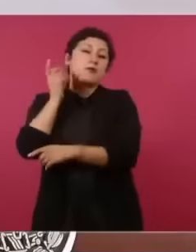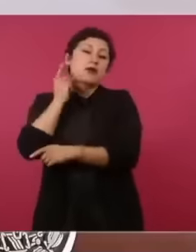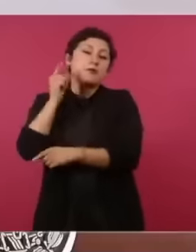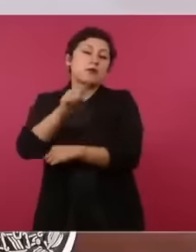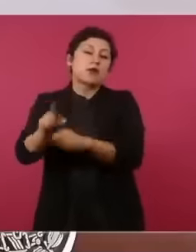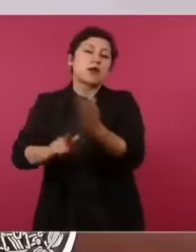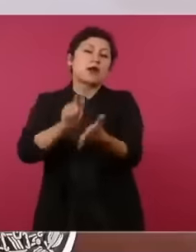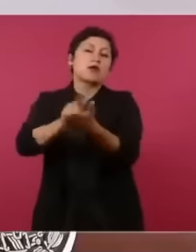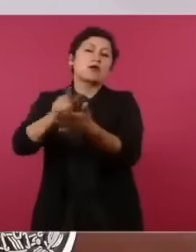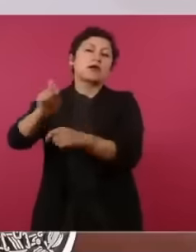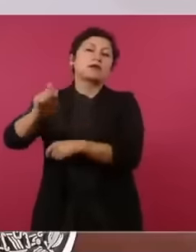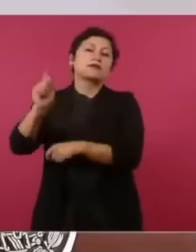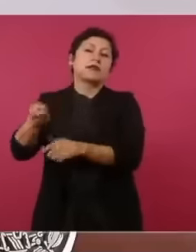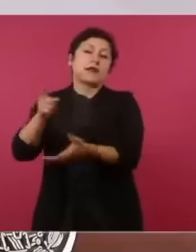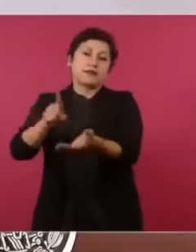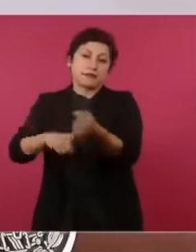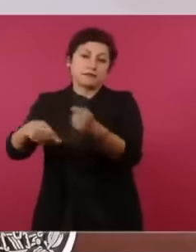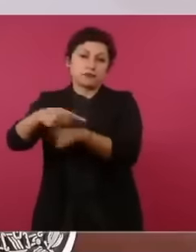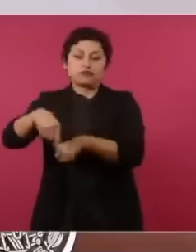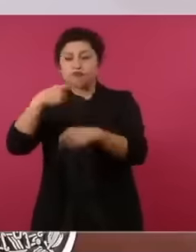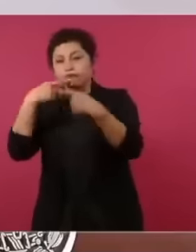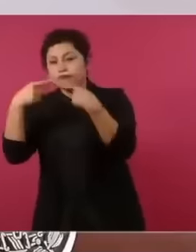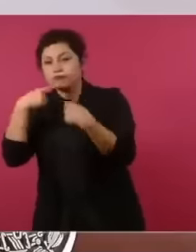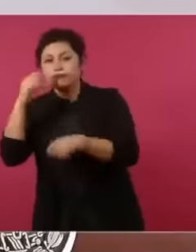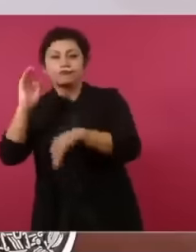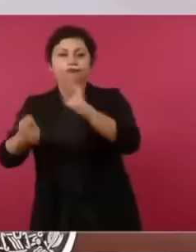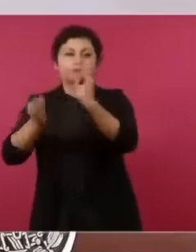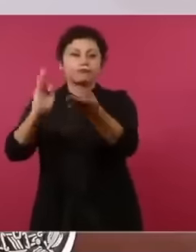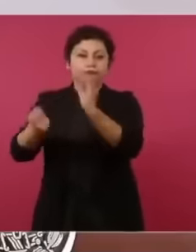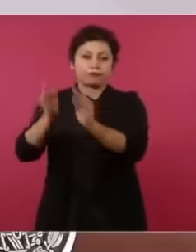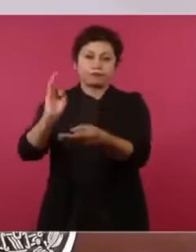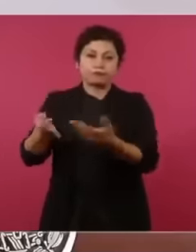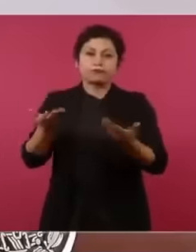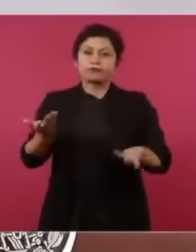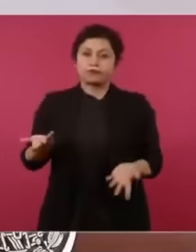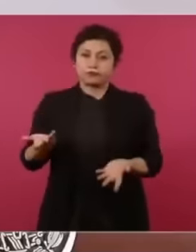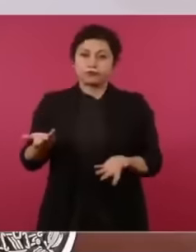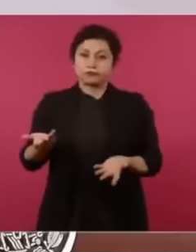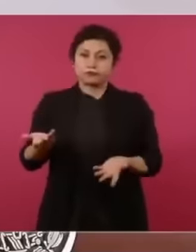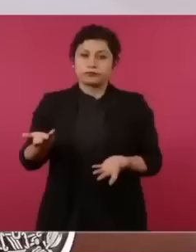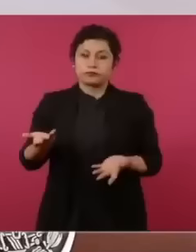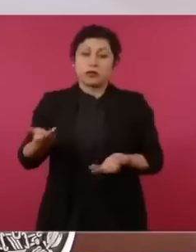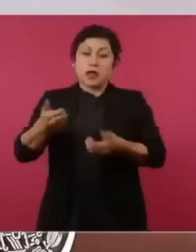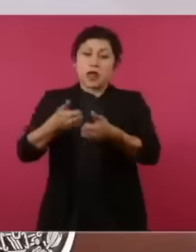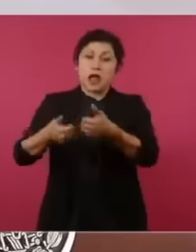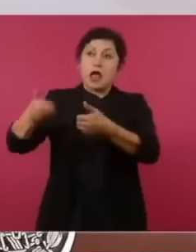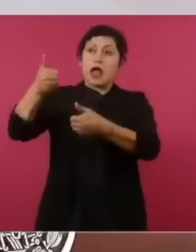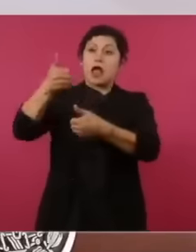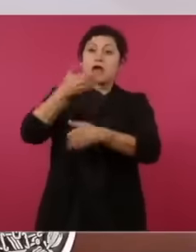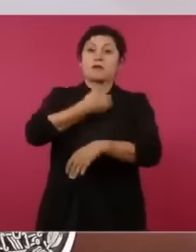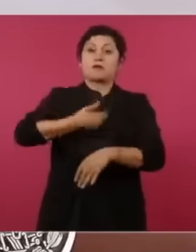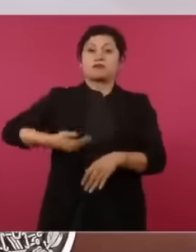of course they allowed it The Executive